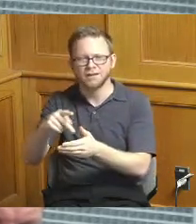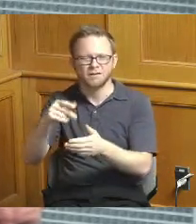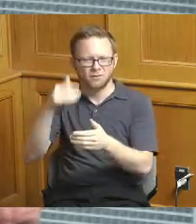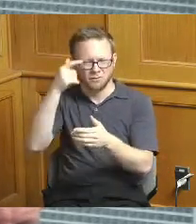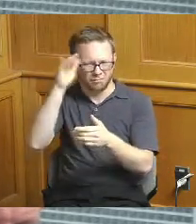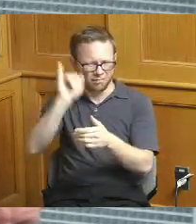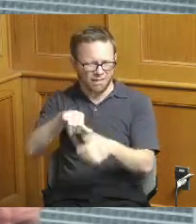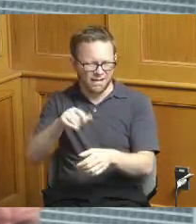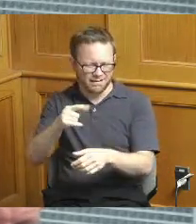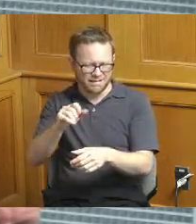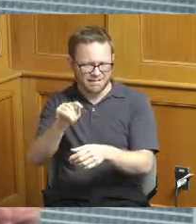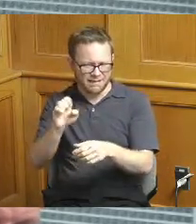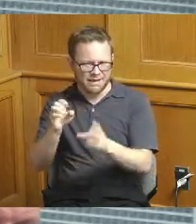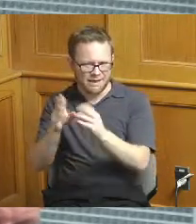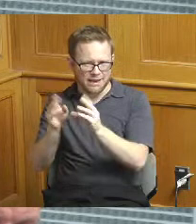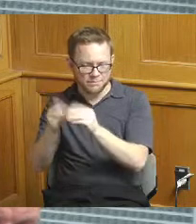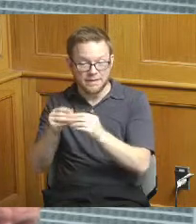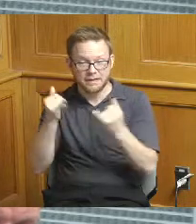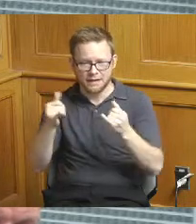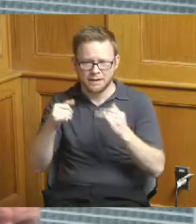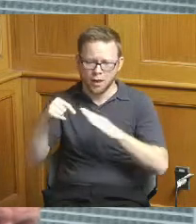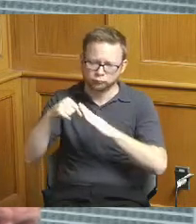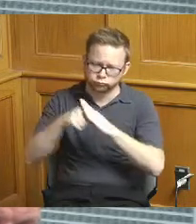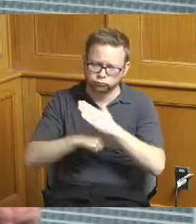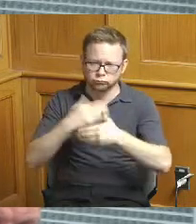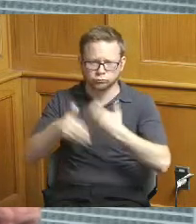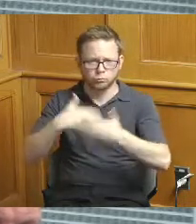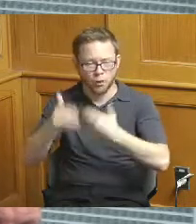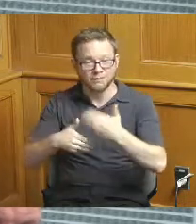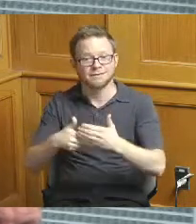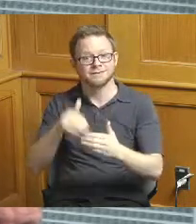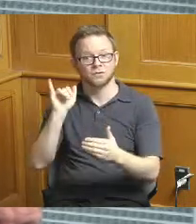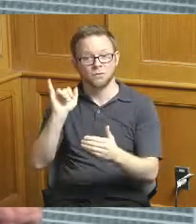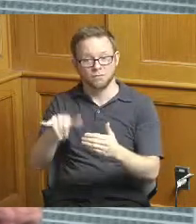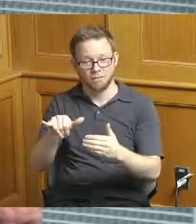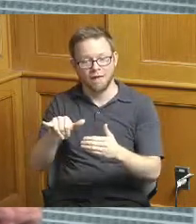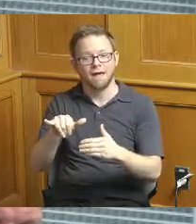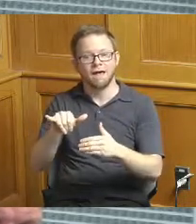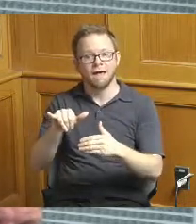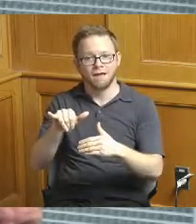goes through and it accomplishes a very important step it creates a validation of the baseline